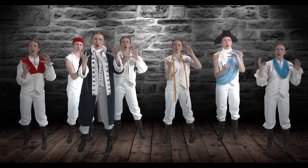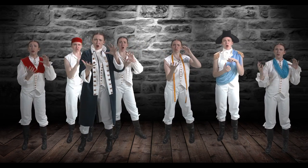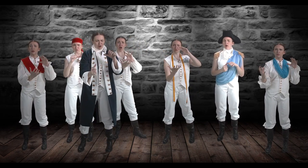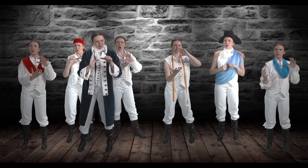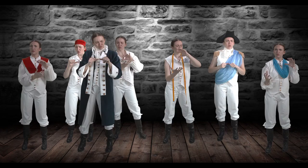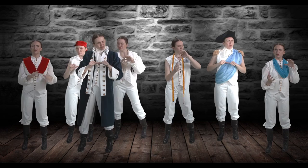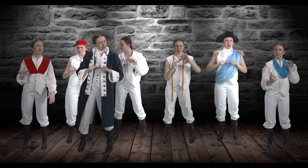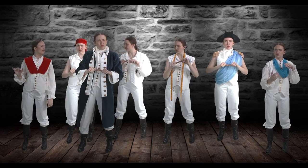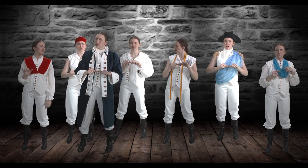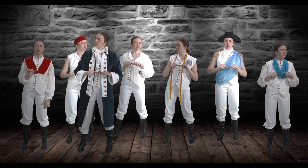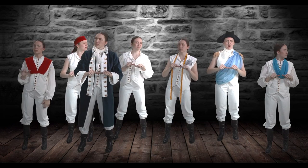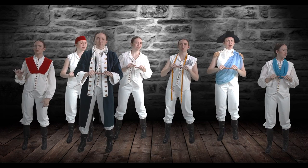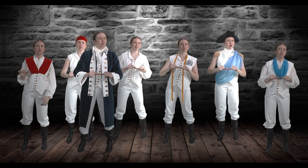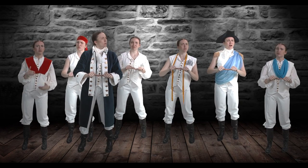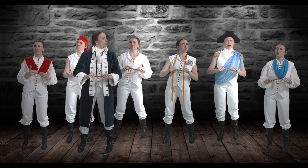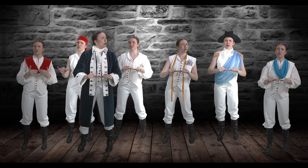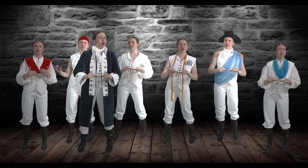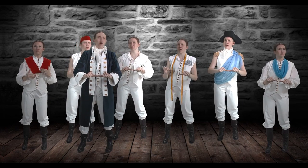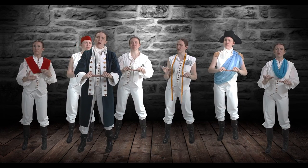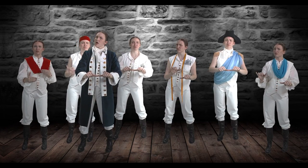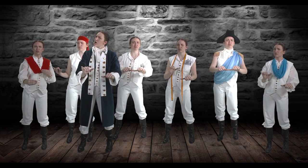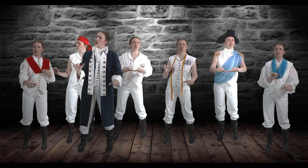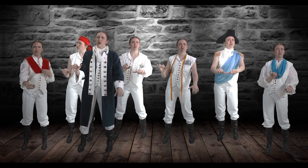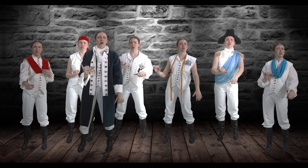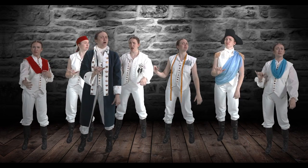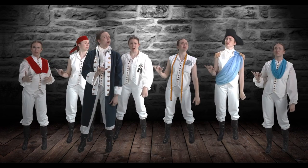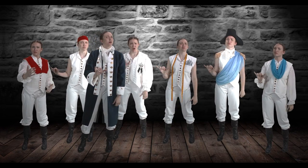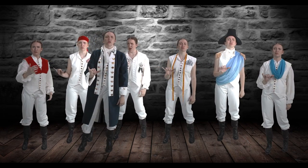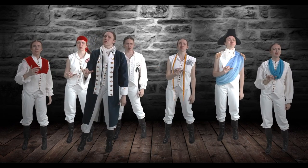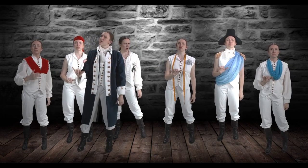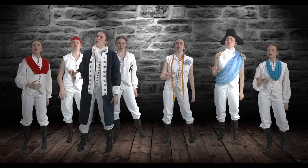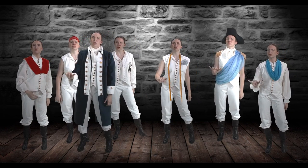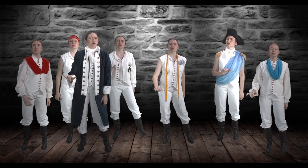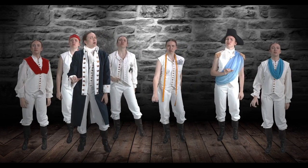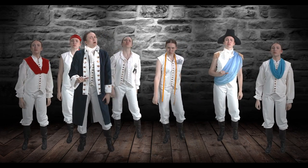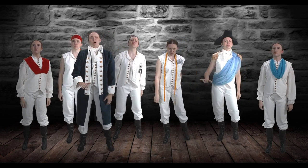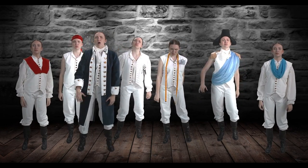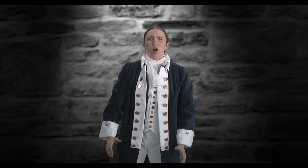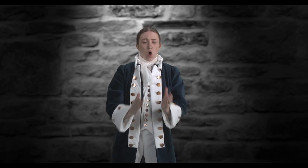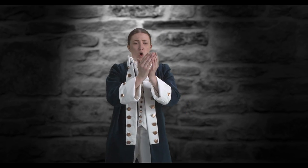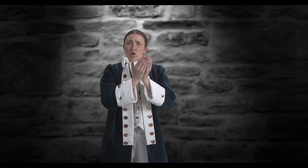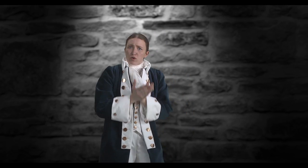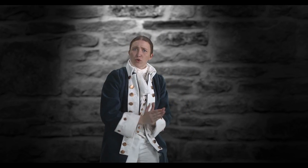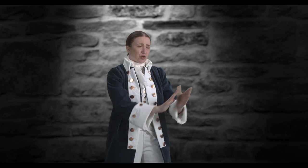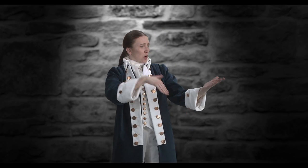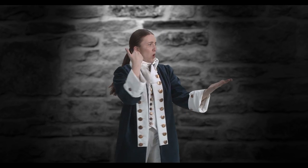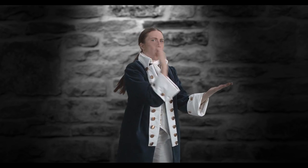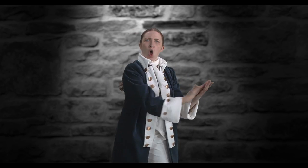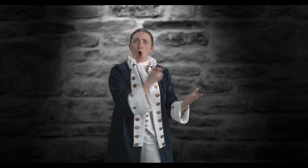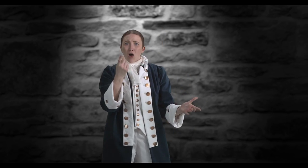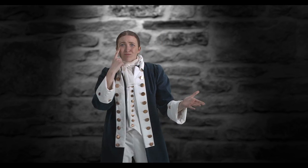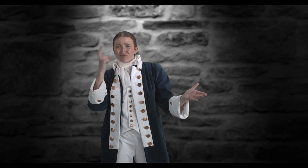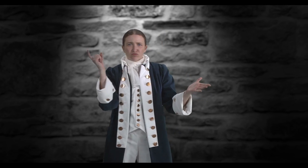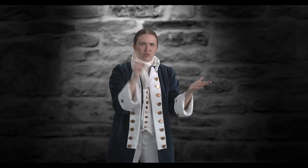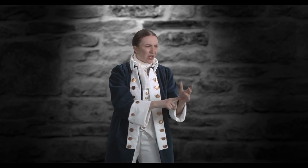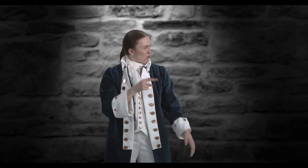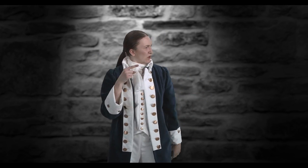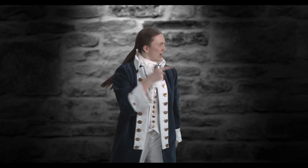The world will never be same, oh The ship is in the harbor now, see if you